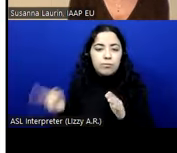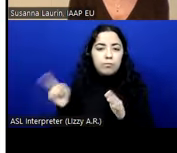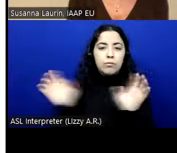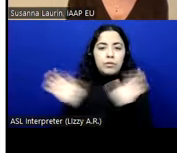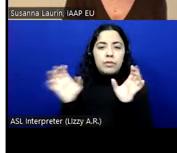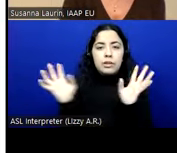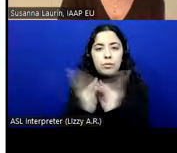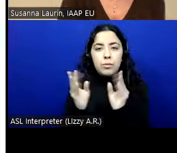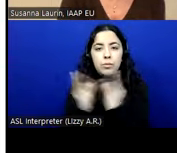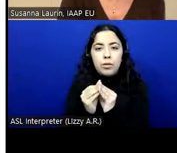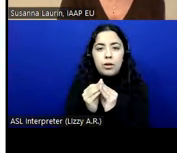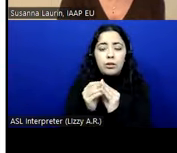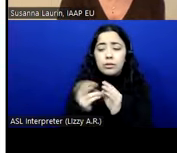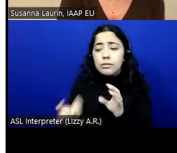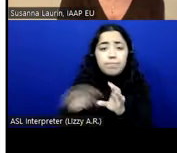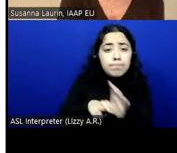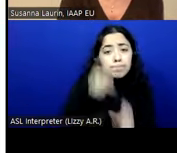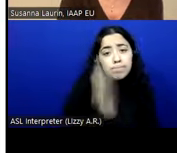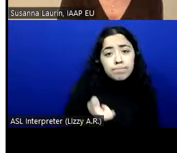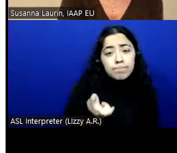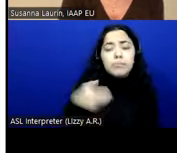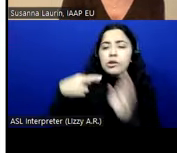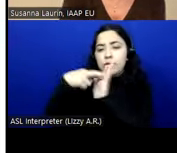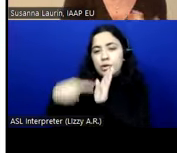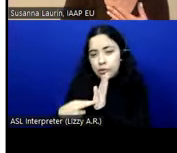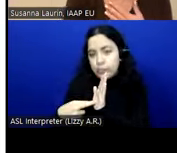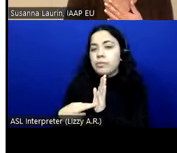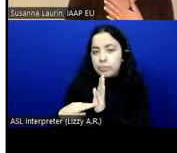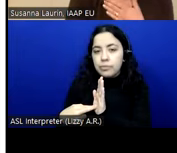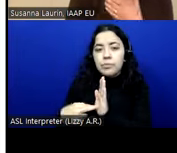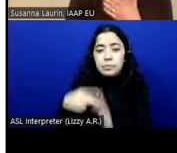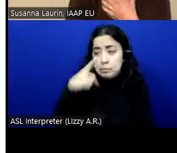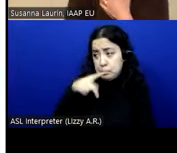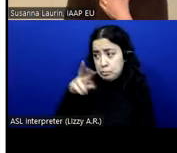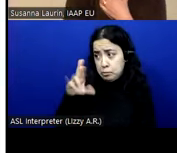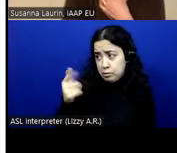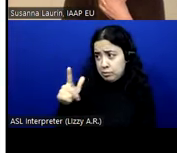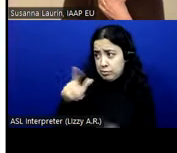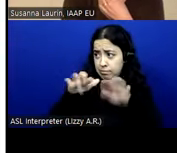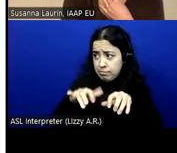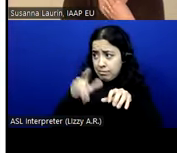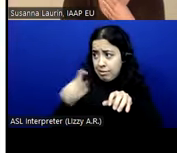register. And I believe we can put the, if Rachel can put the link to the webinars in the chat,